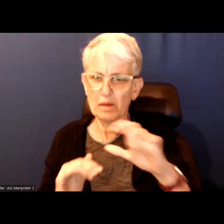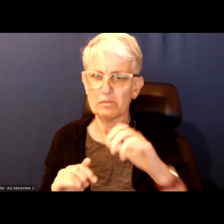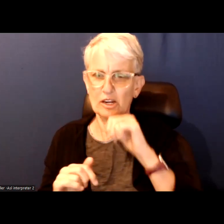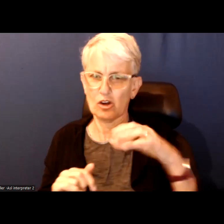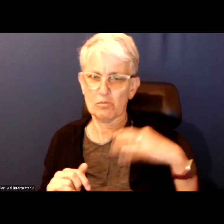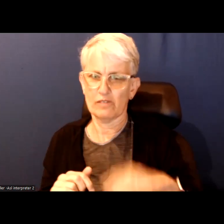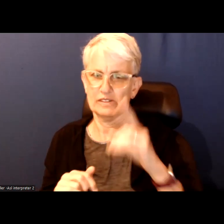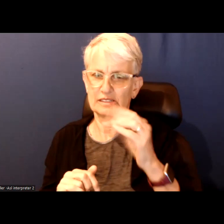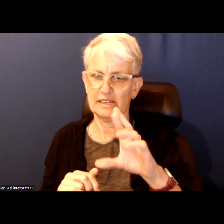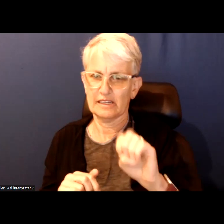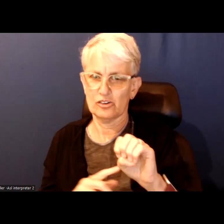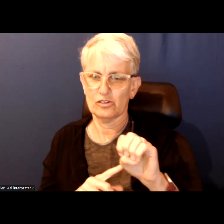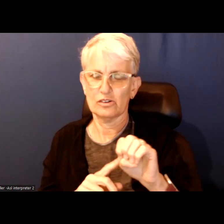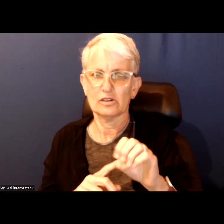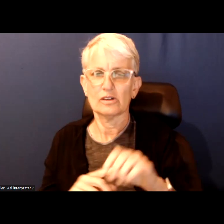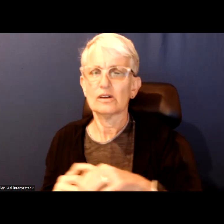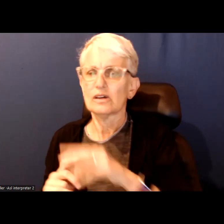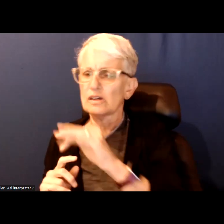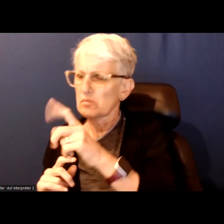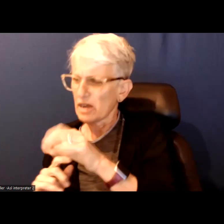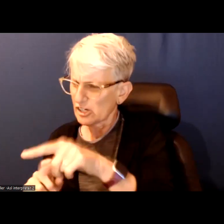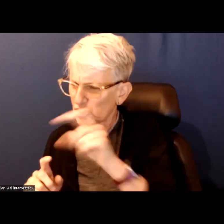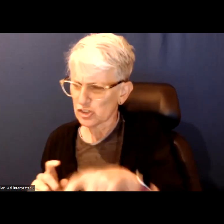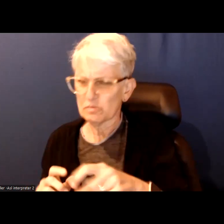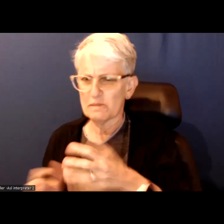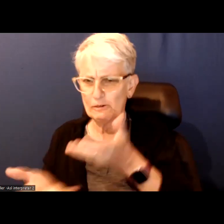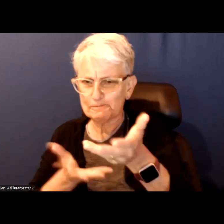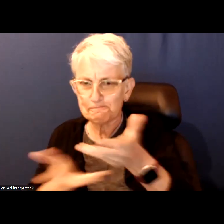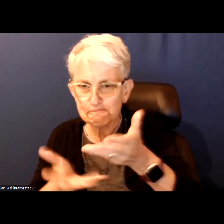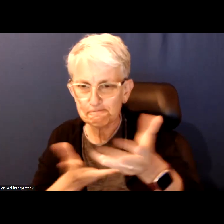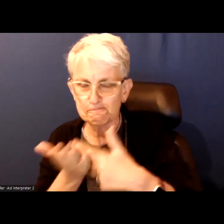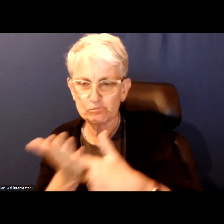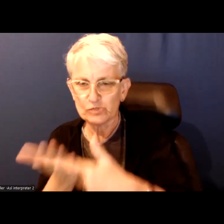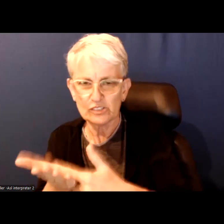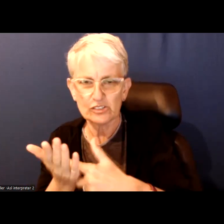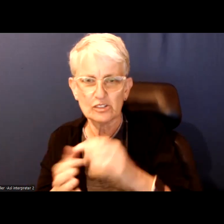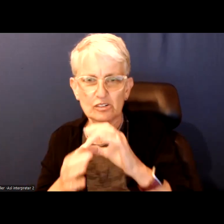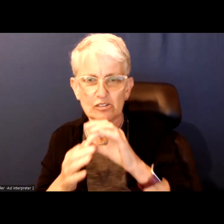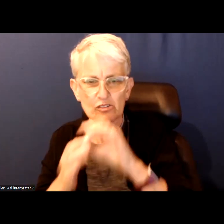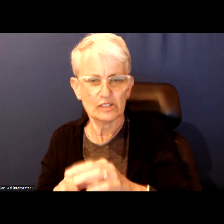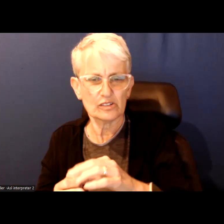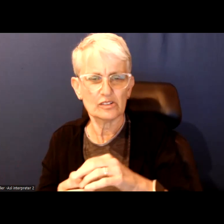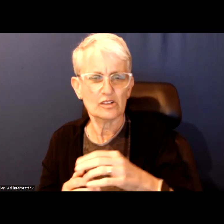That we have a mayor that should be engaged in conversations about wages for daycare workers.